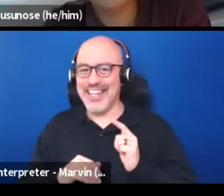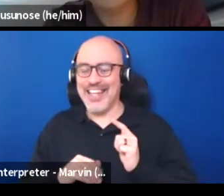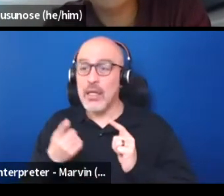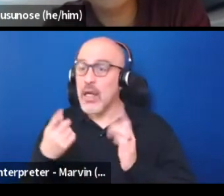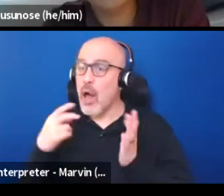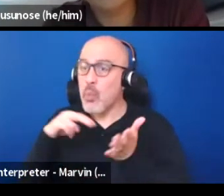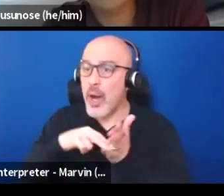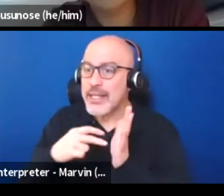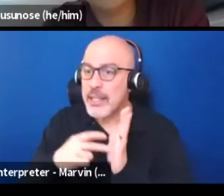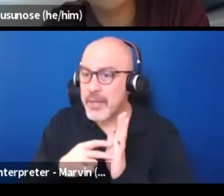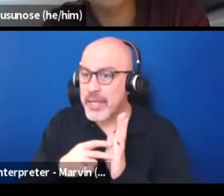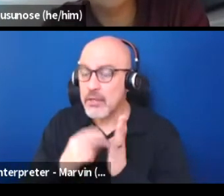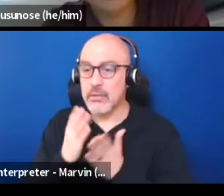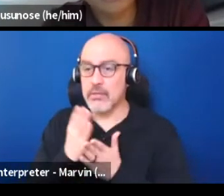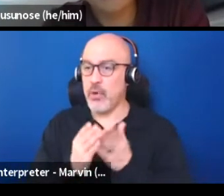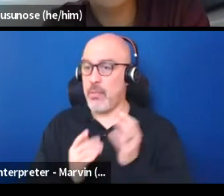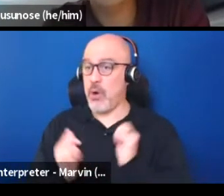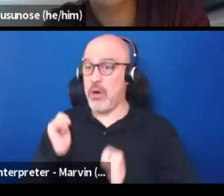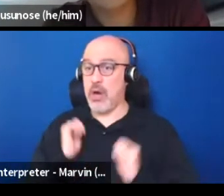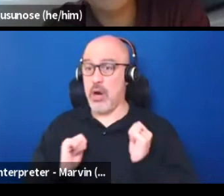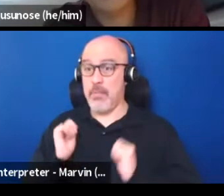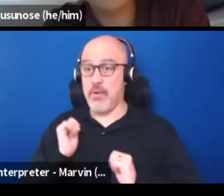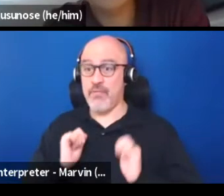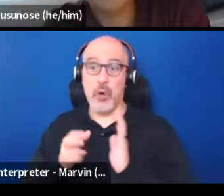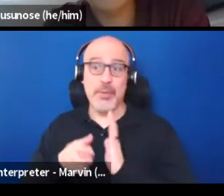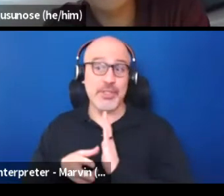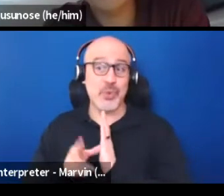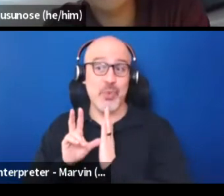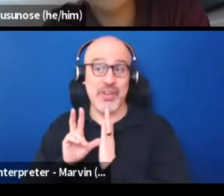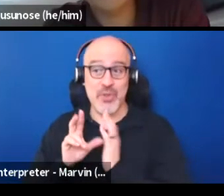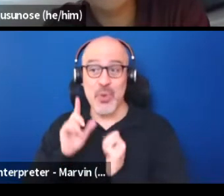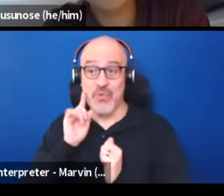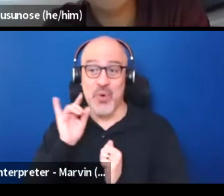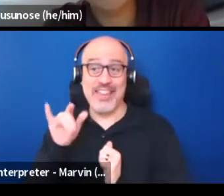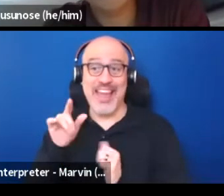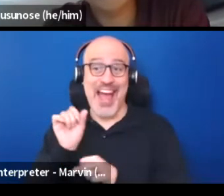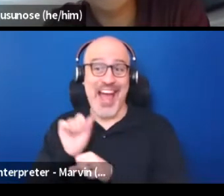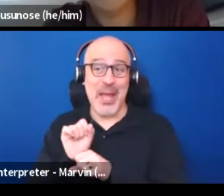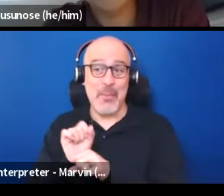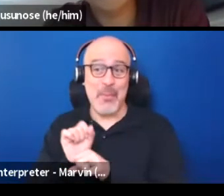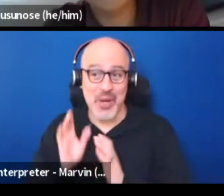of performance reviews for employees. What would this mean for this to be part of our trainings